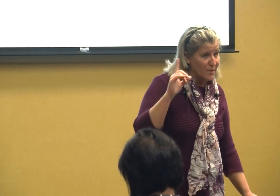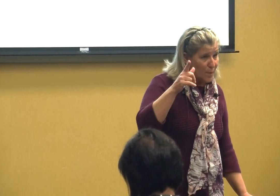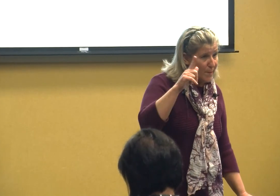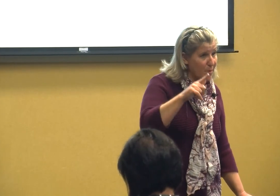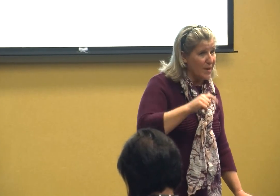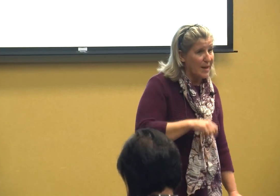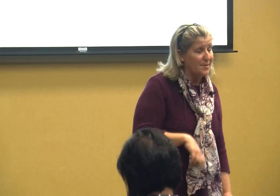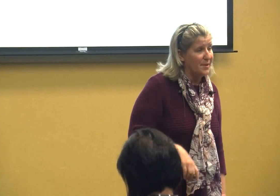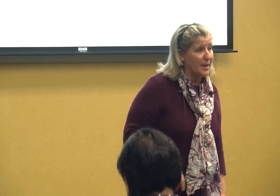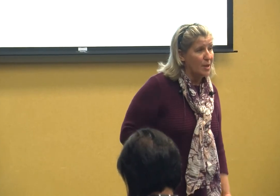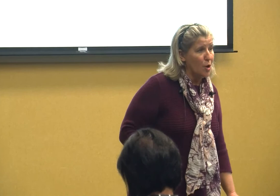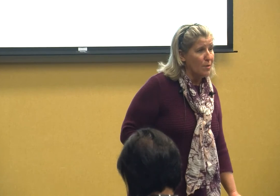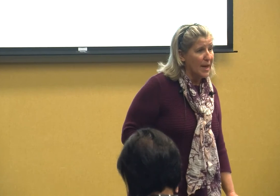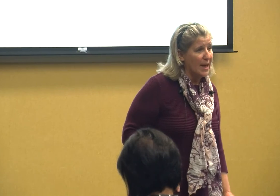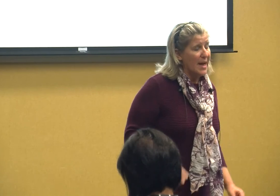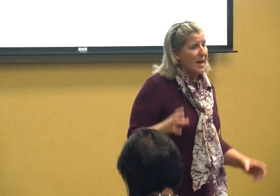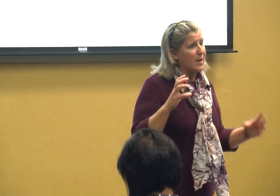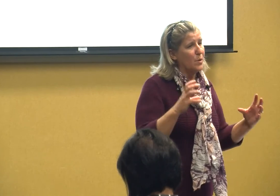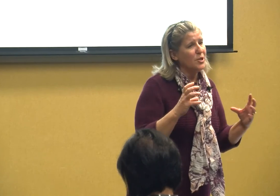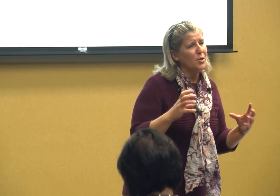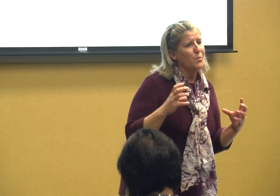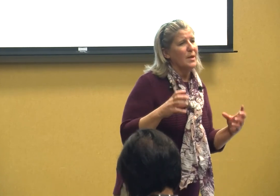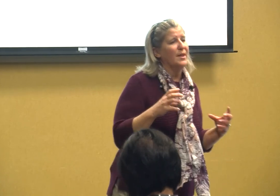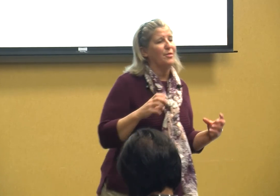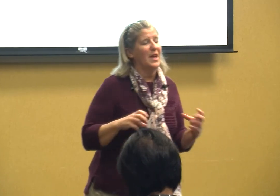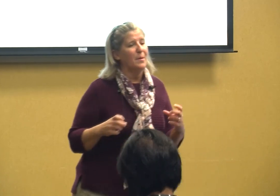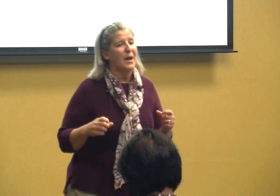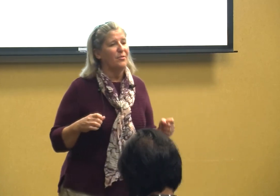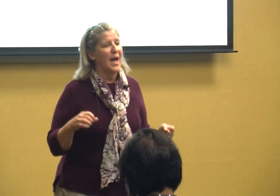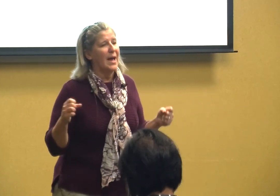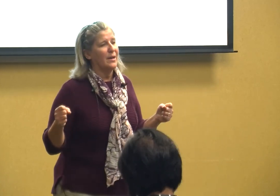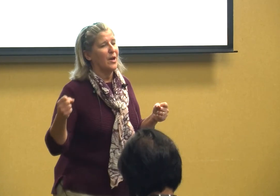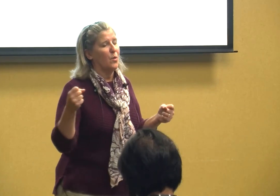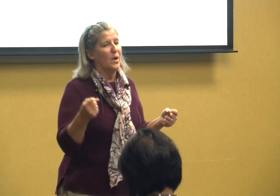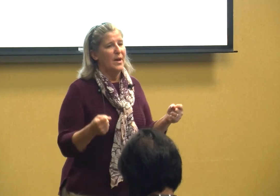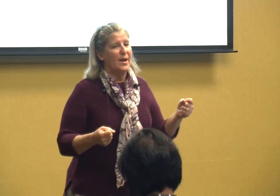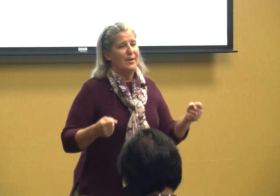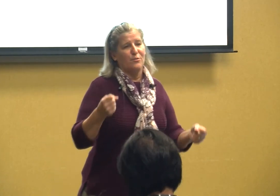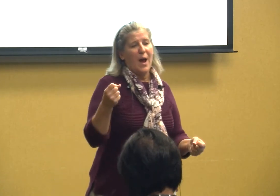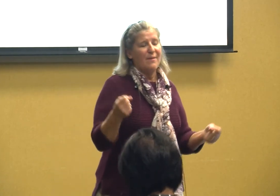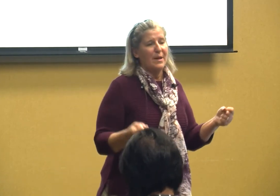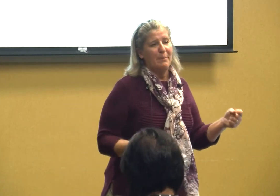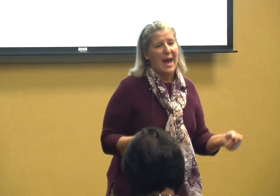remember that incidental learning and I want you to really think about that you know driving back